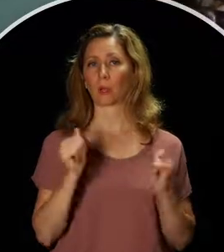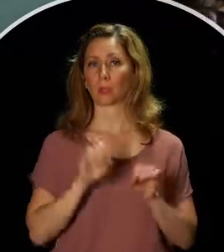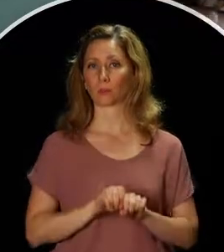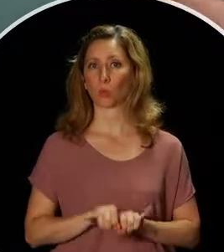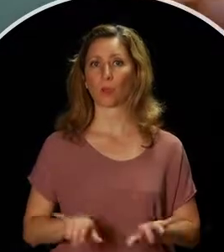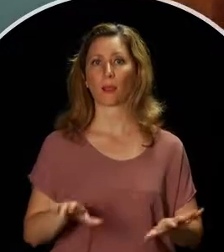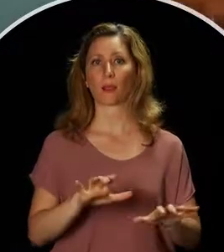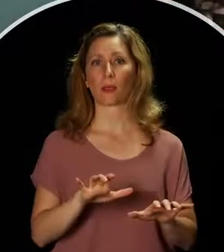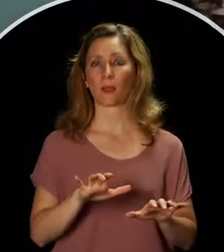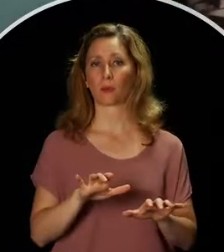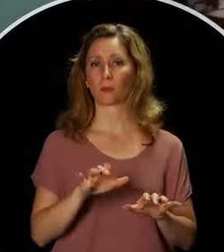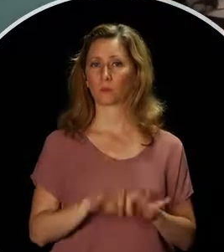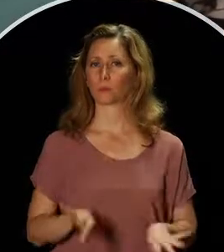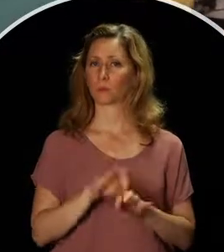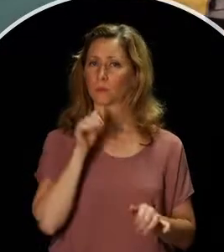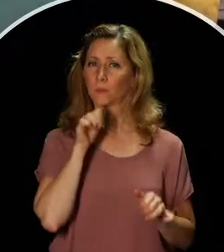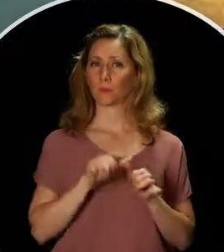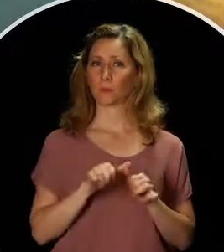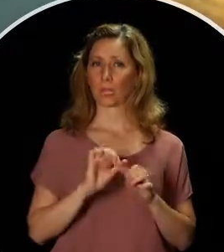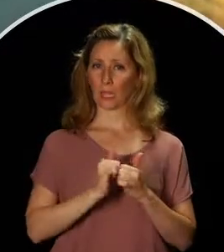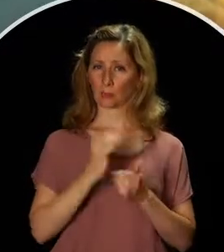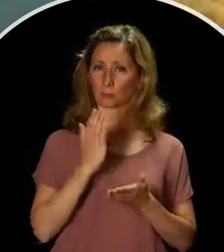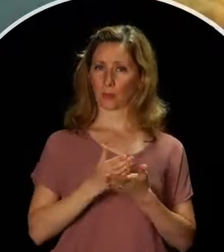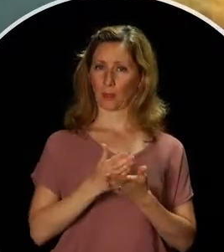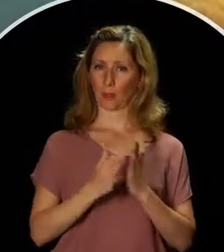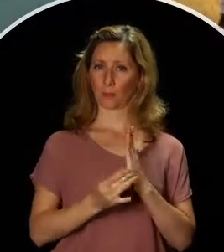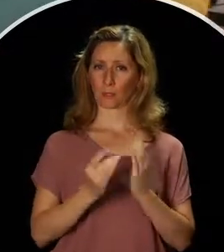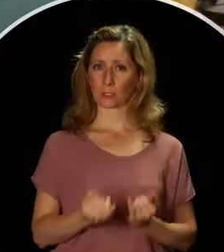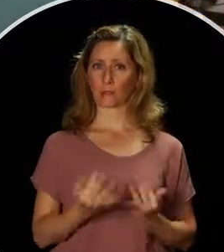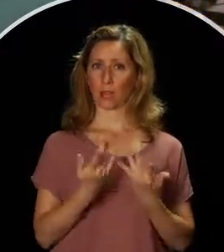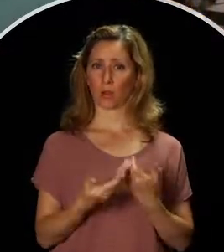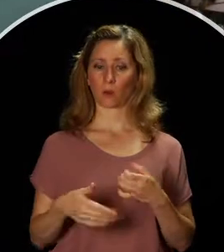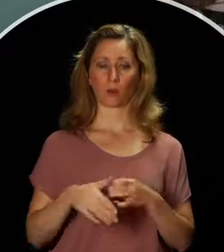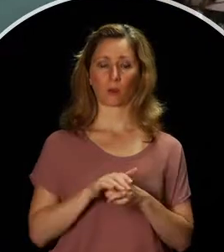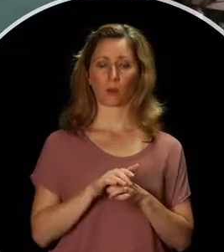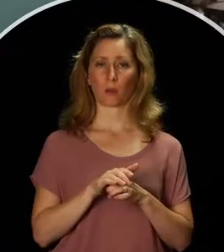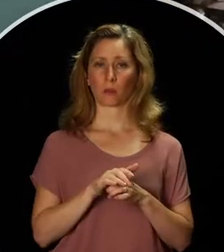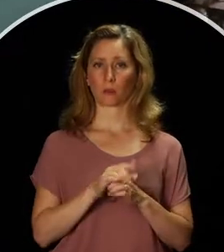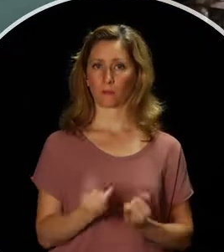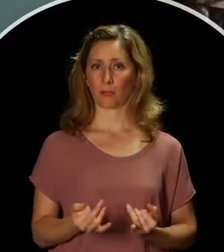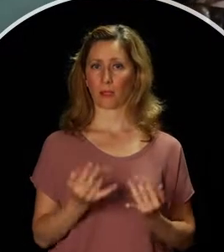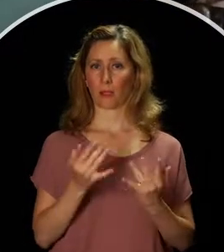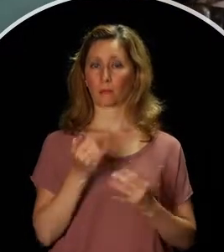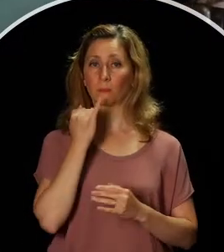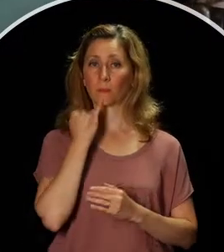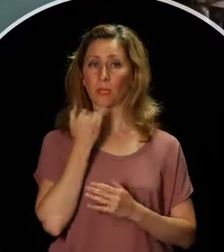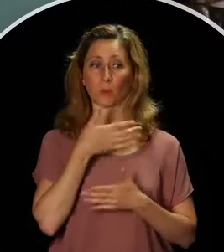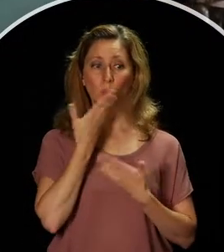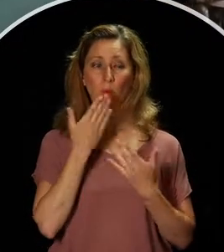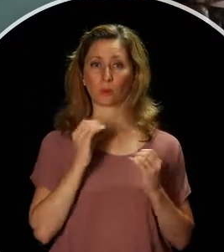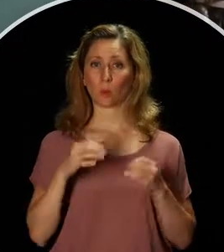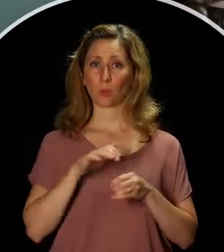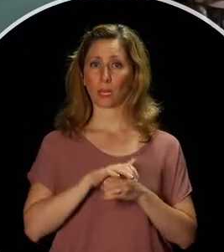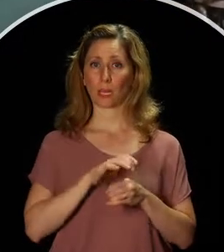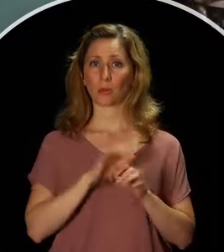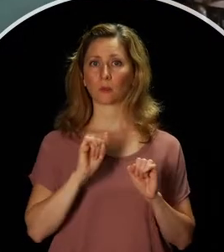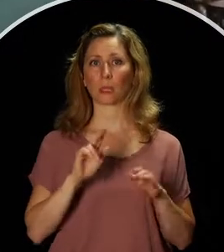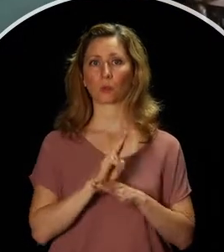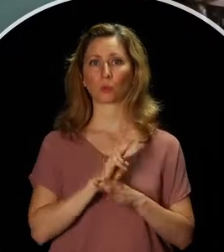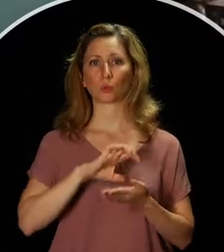so remember, put out a grease fire by covering and smothering the flames. If a lid is not handy, you can use a baking sheet